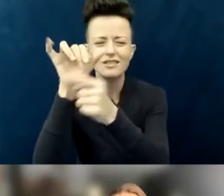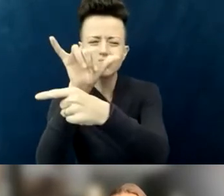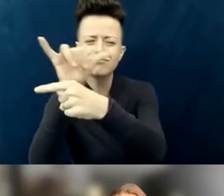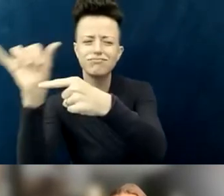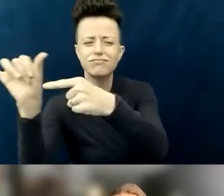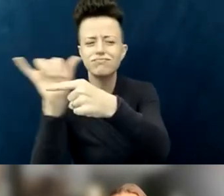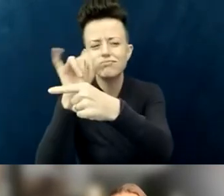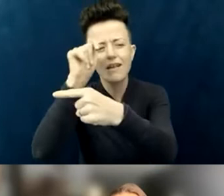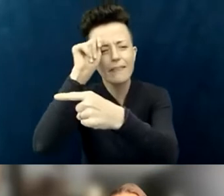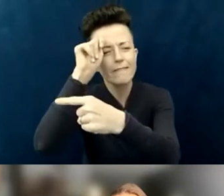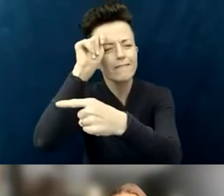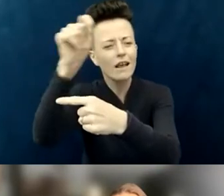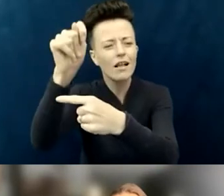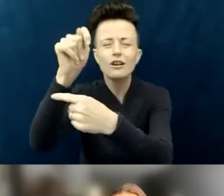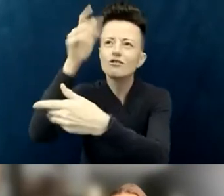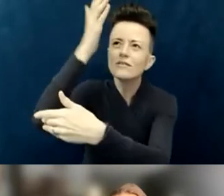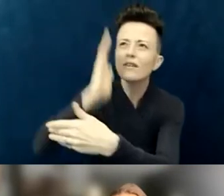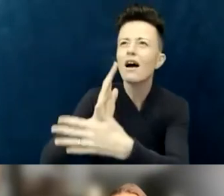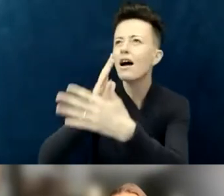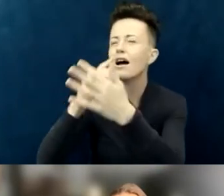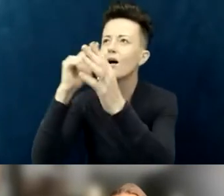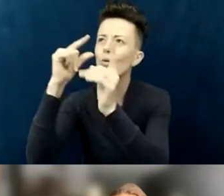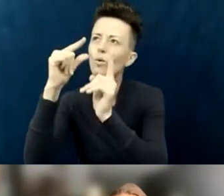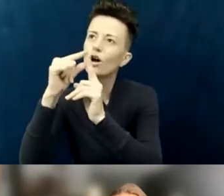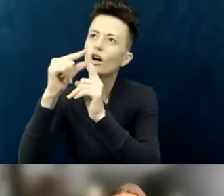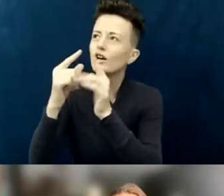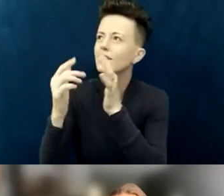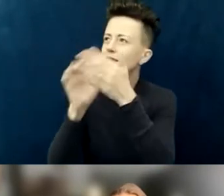to use big words. So I struggle with, do we have two versions—